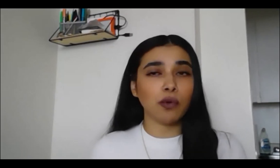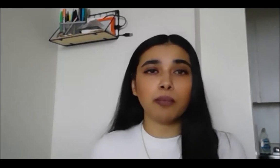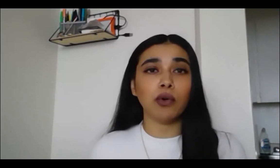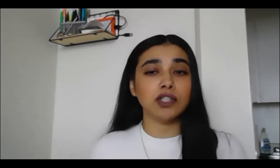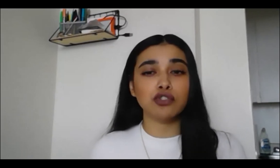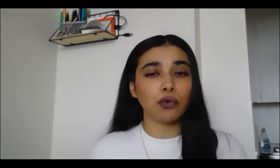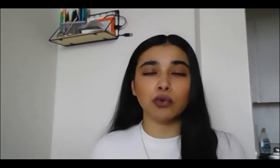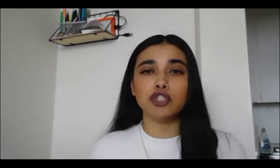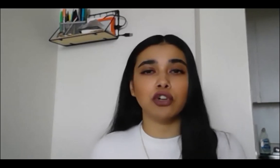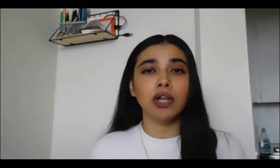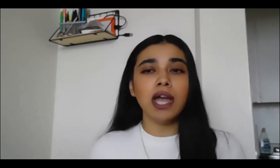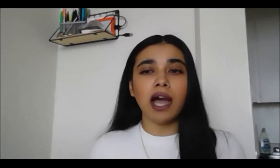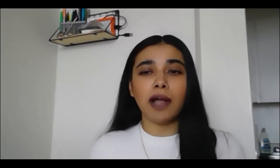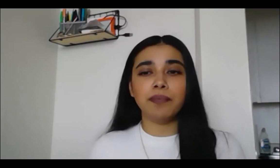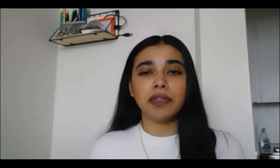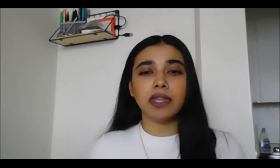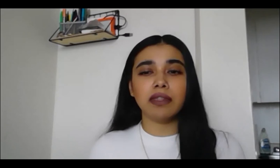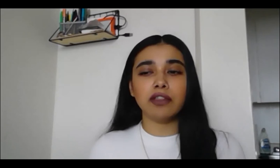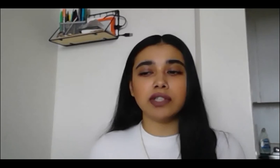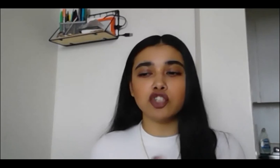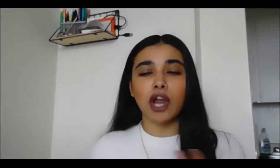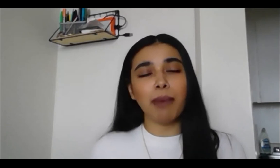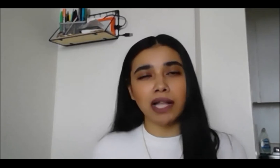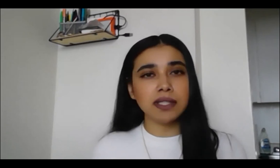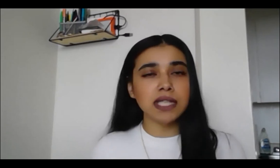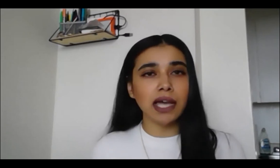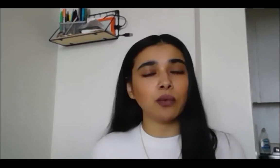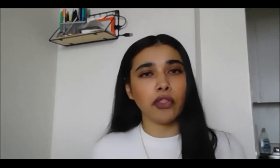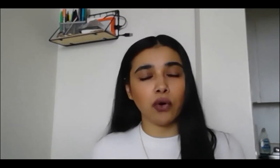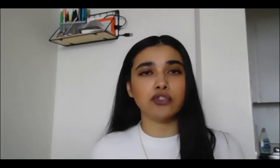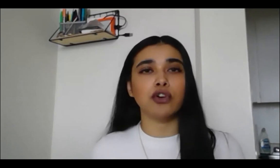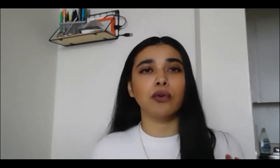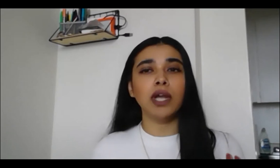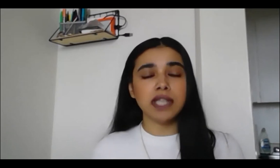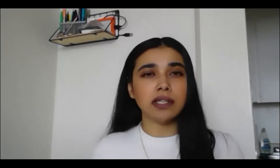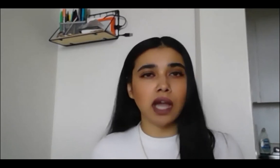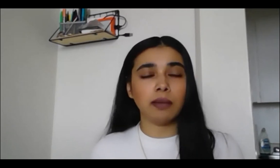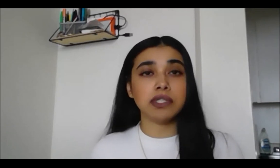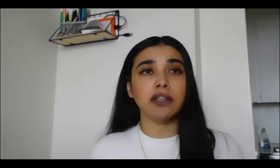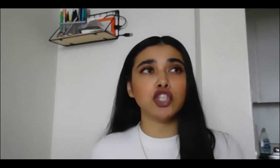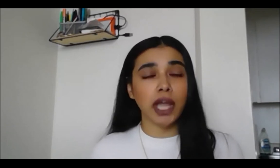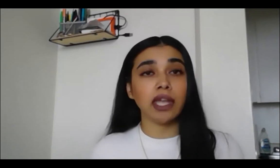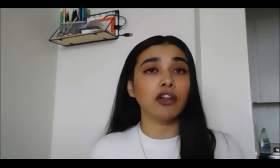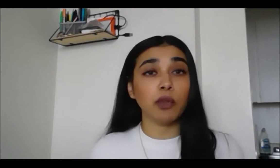important, so crucial, to try and balance that with also taking time to check-in